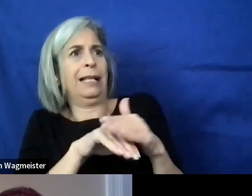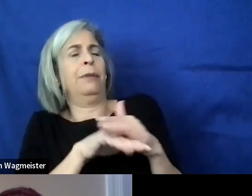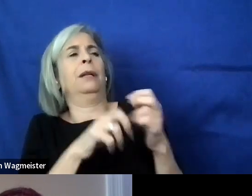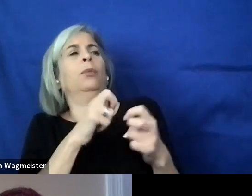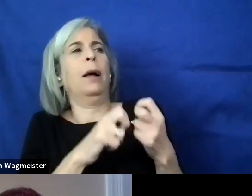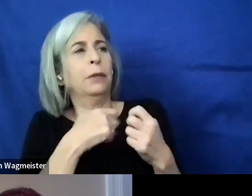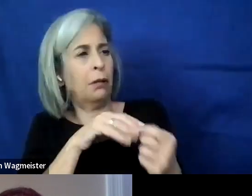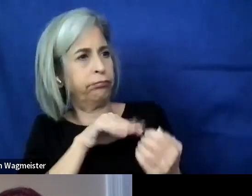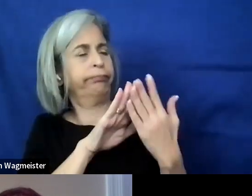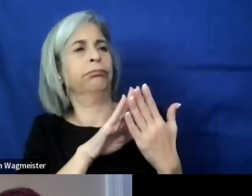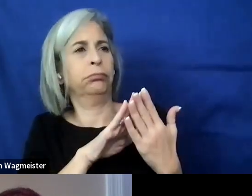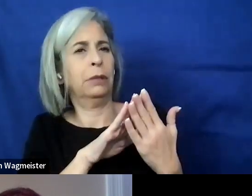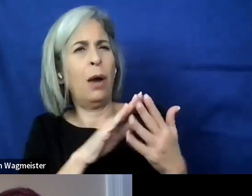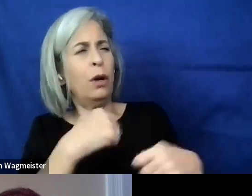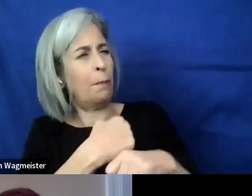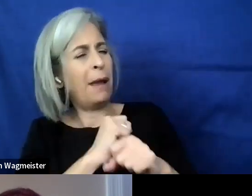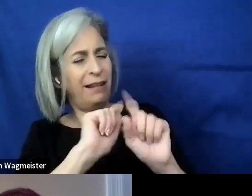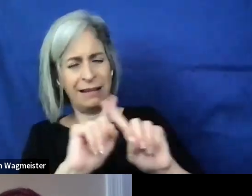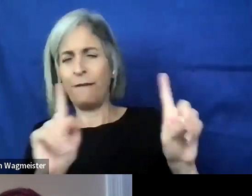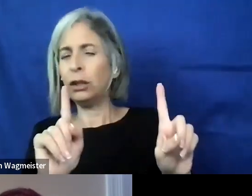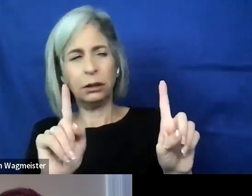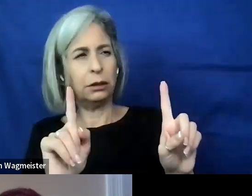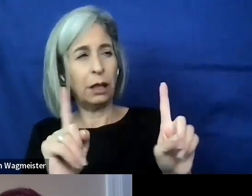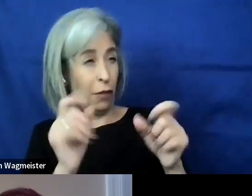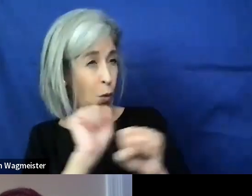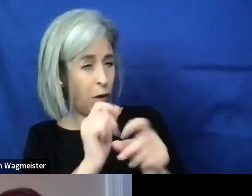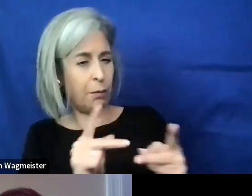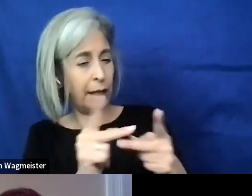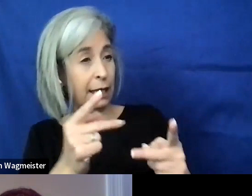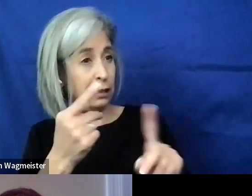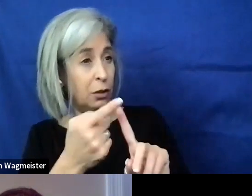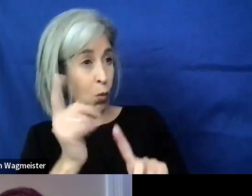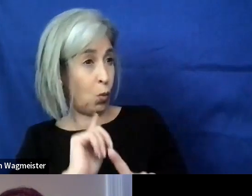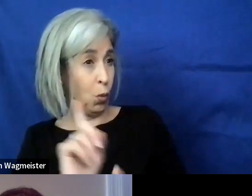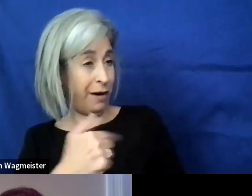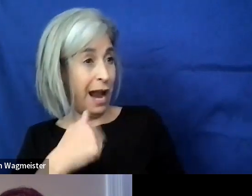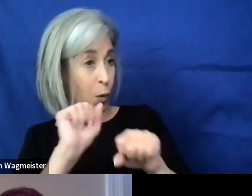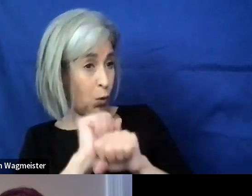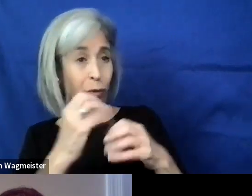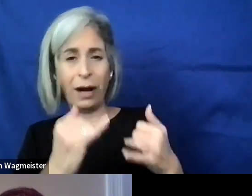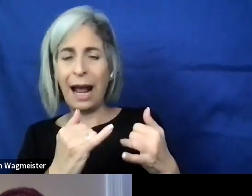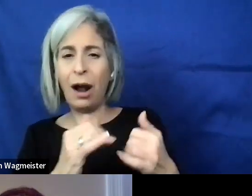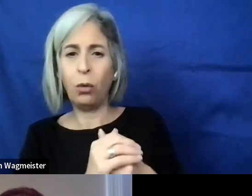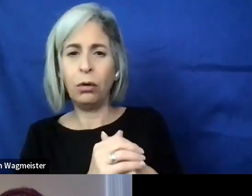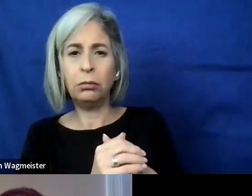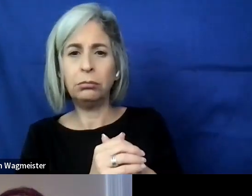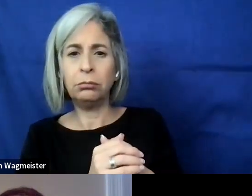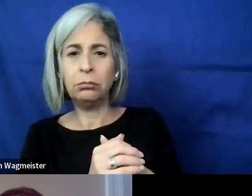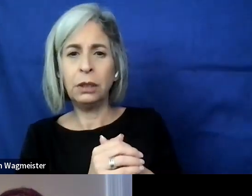make a difference at the workplace where I am right now and upskill myself.